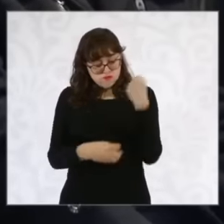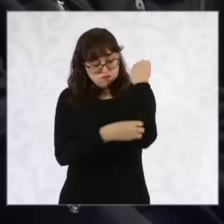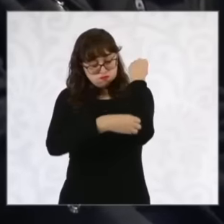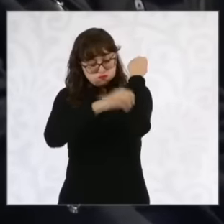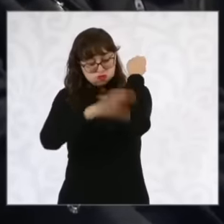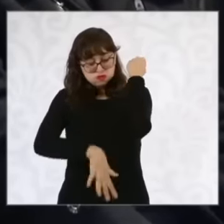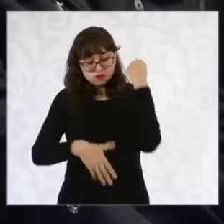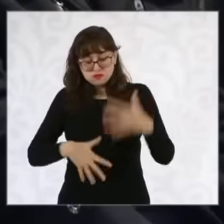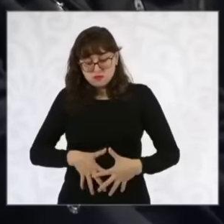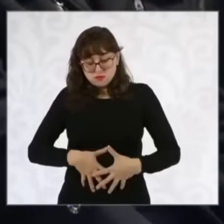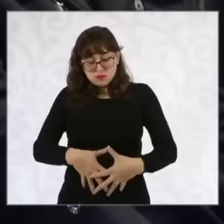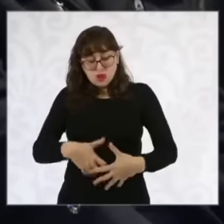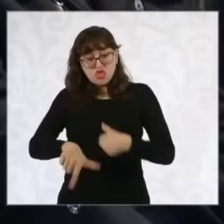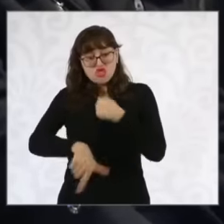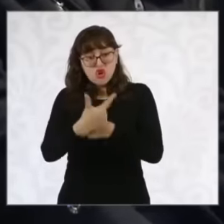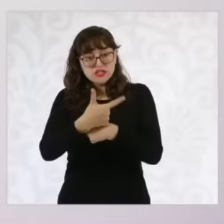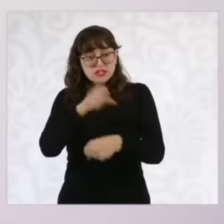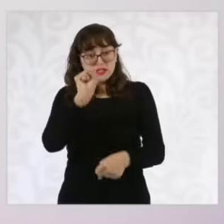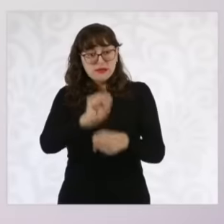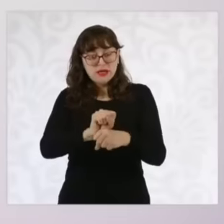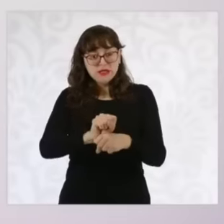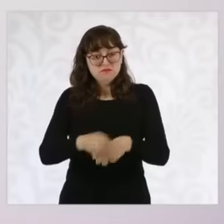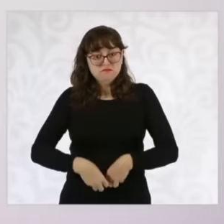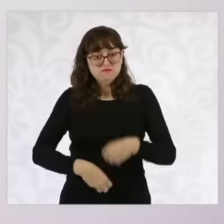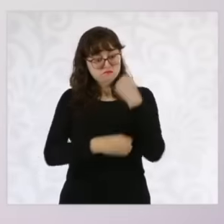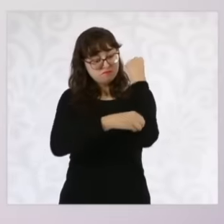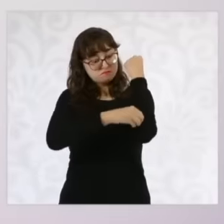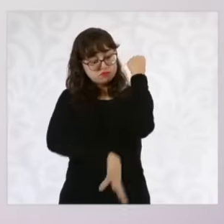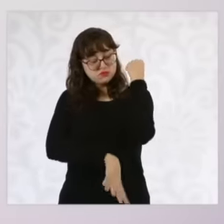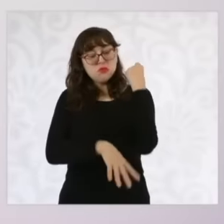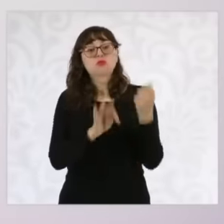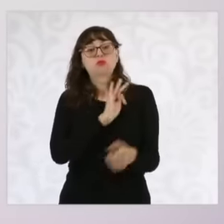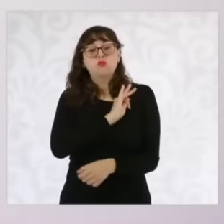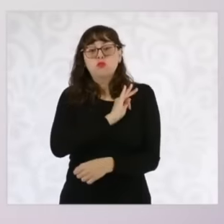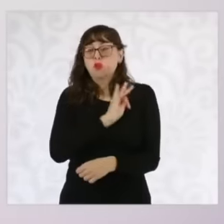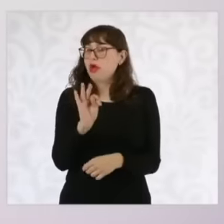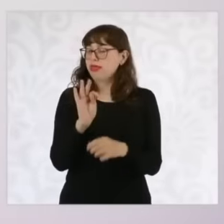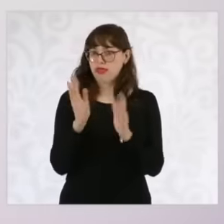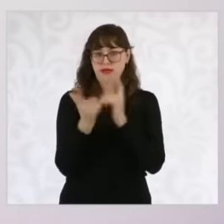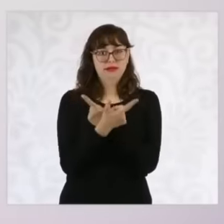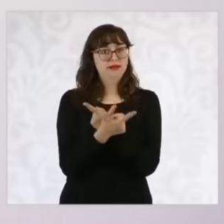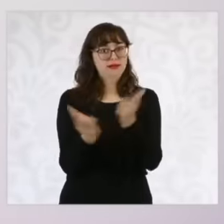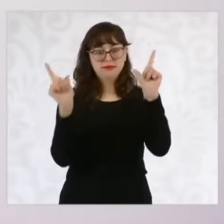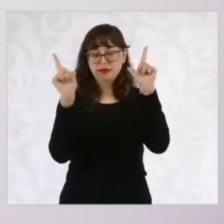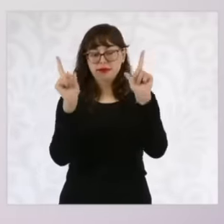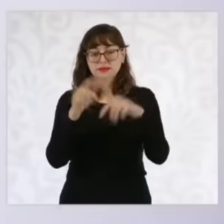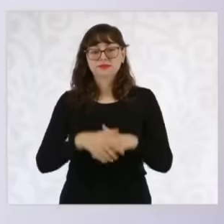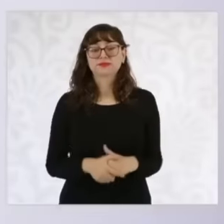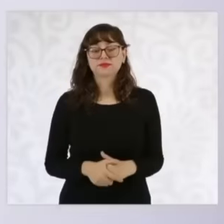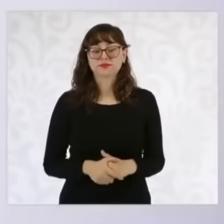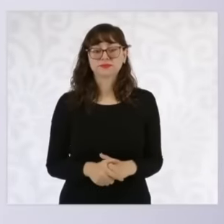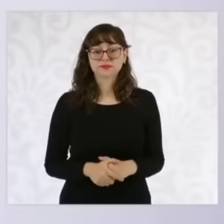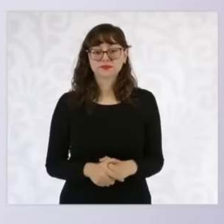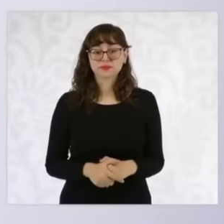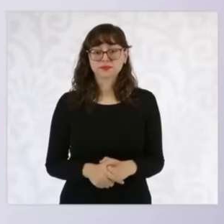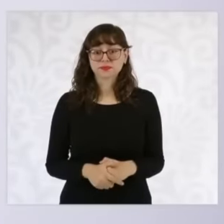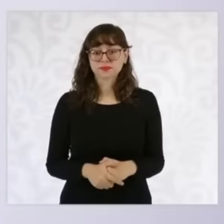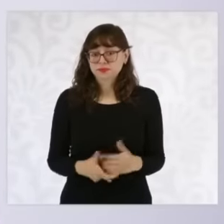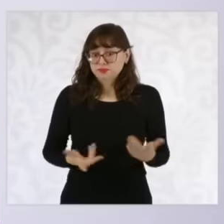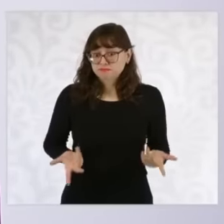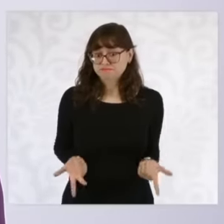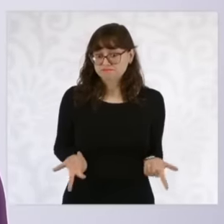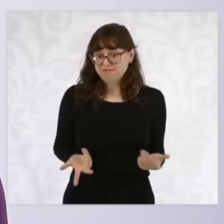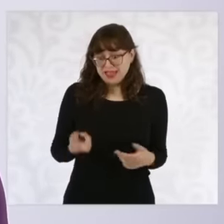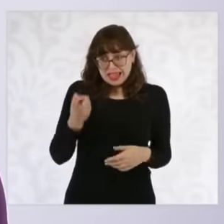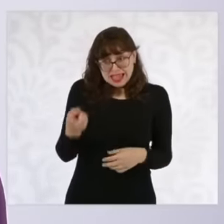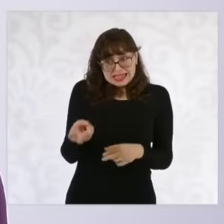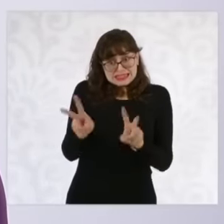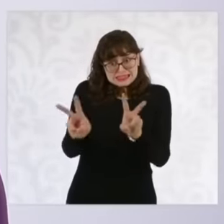and if you would support this initiative, the court has already decided in In this case I raised it, the court has already made